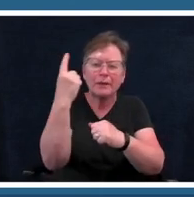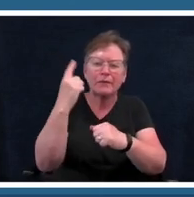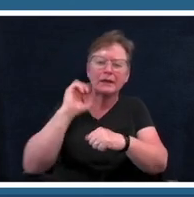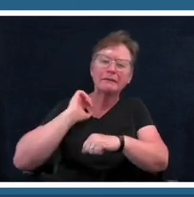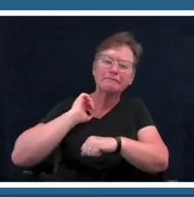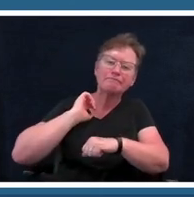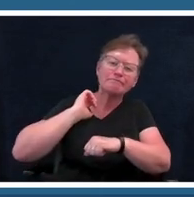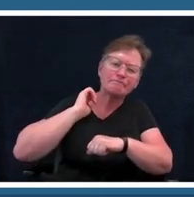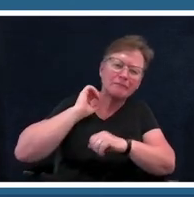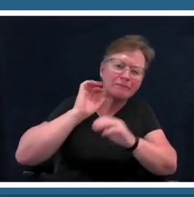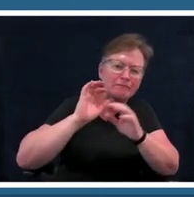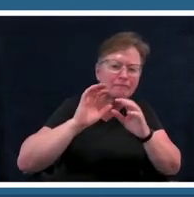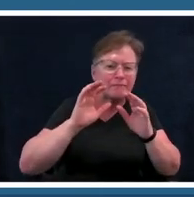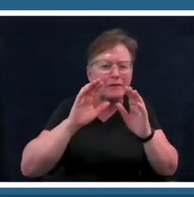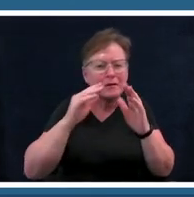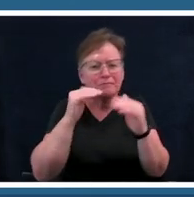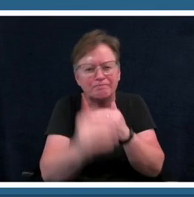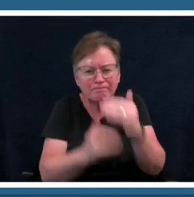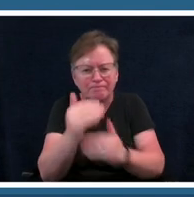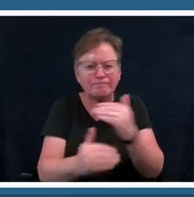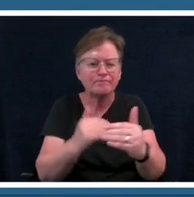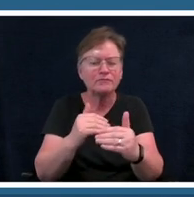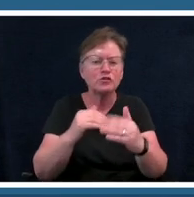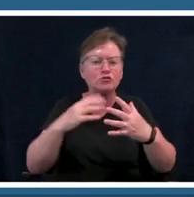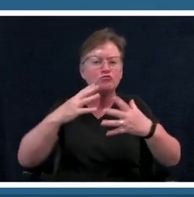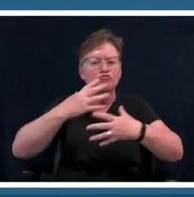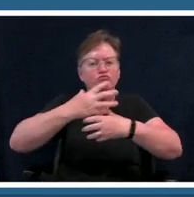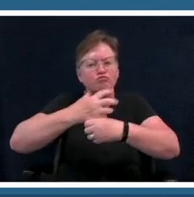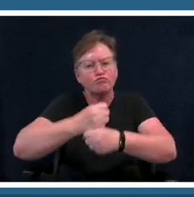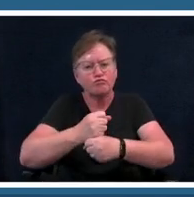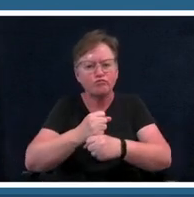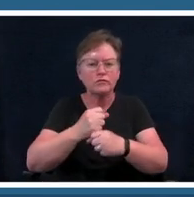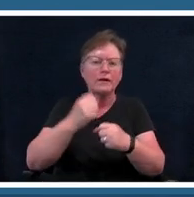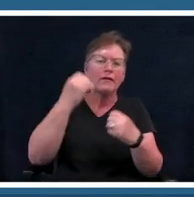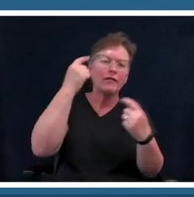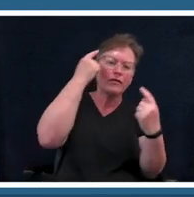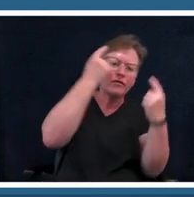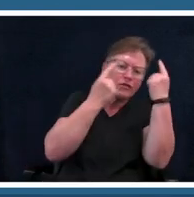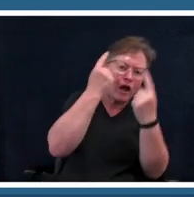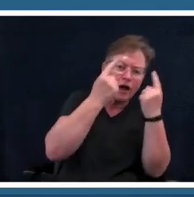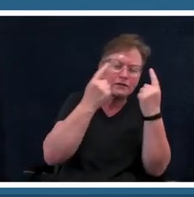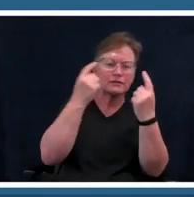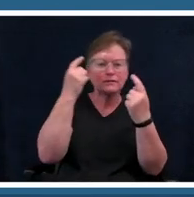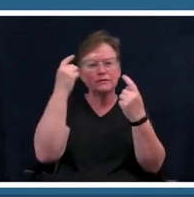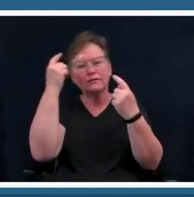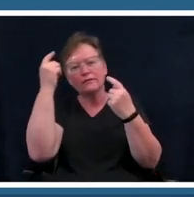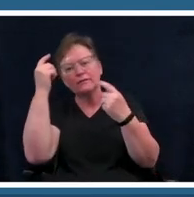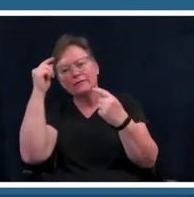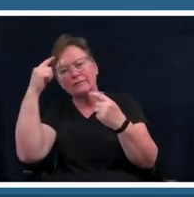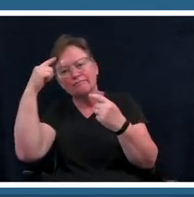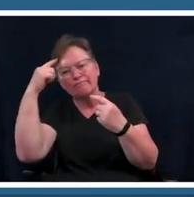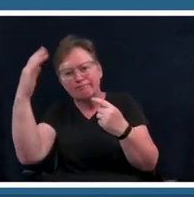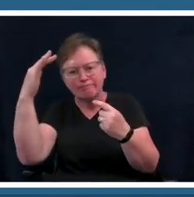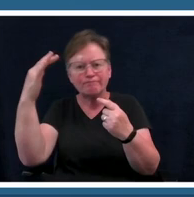culmination of thoughts ideas um theories what-have-you approach the